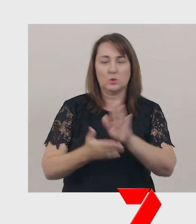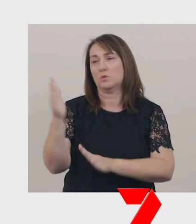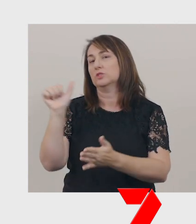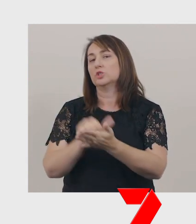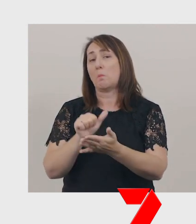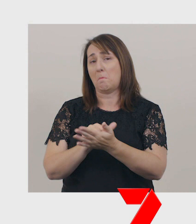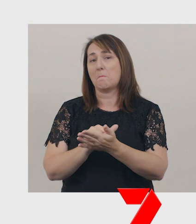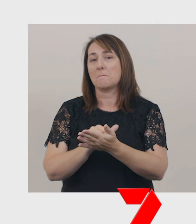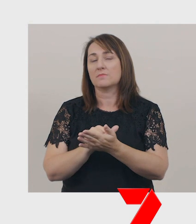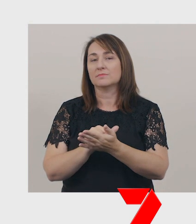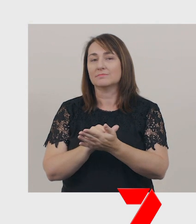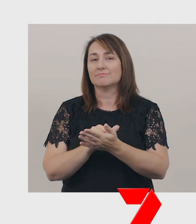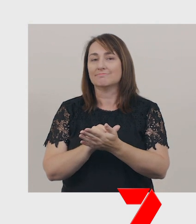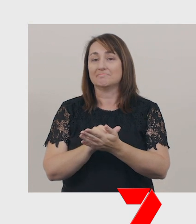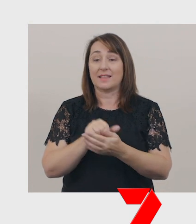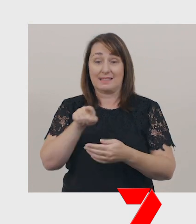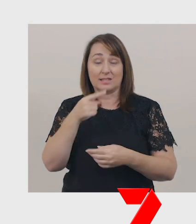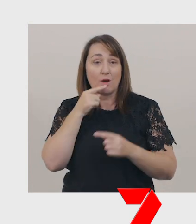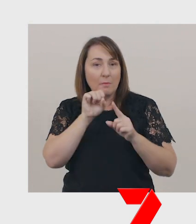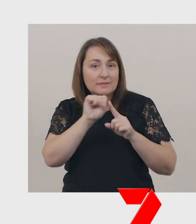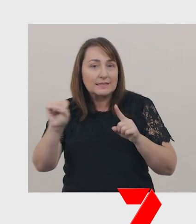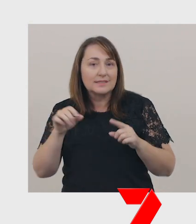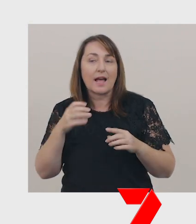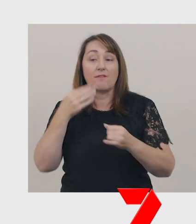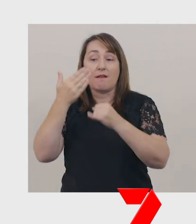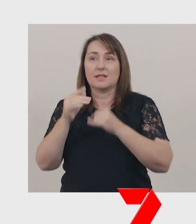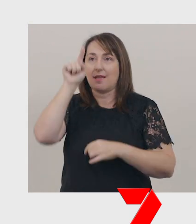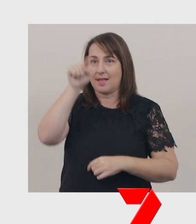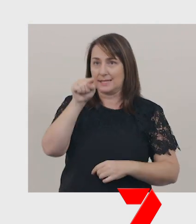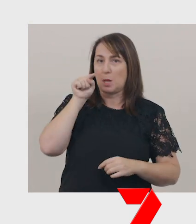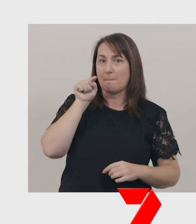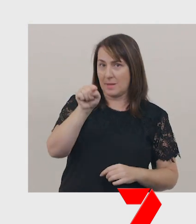Normally, an exclamation will end with an exclamation mark.